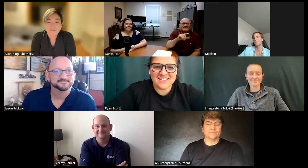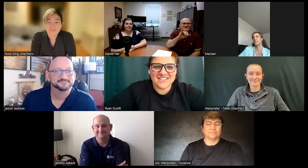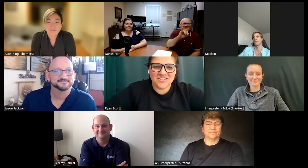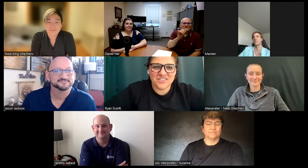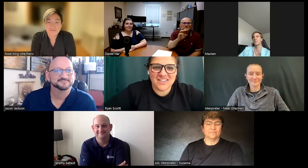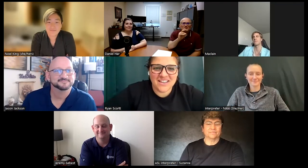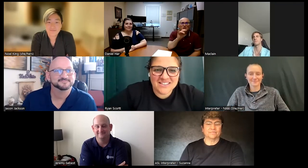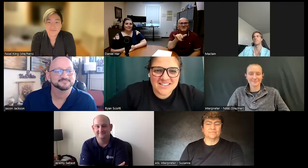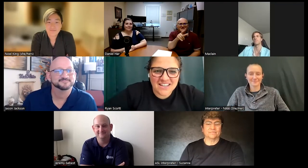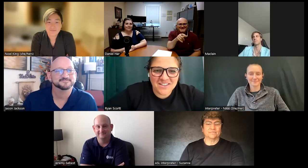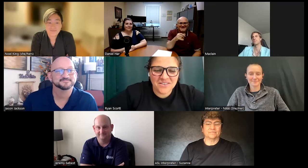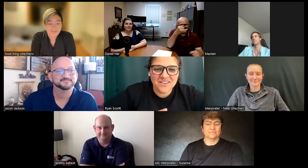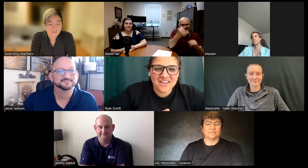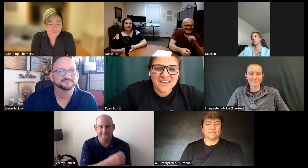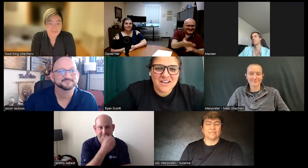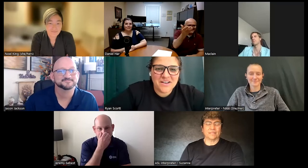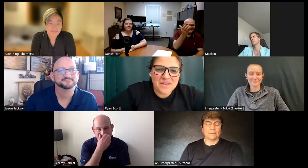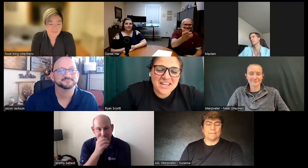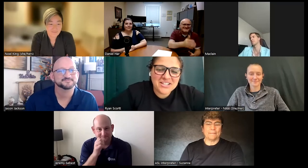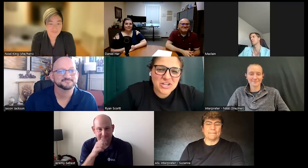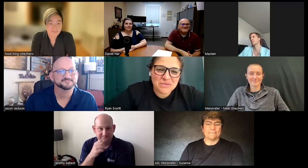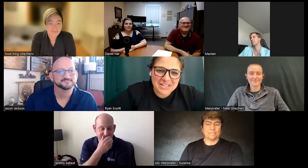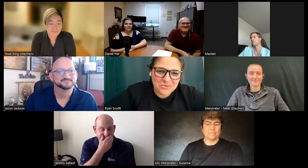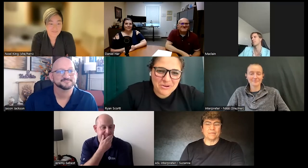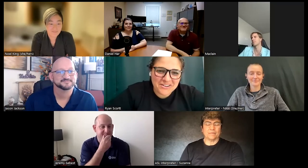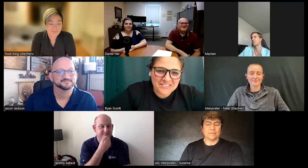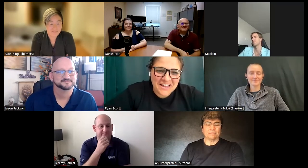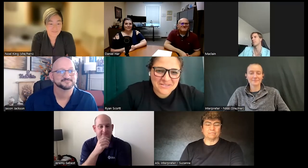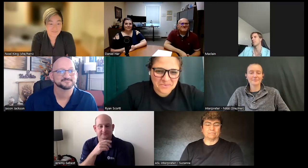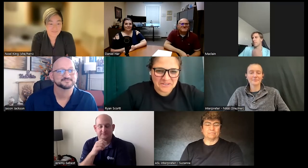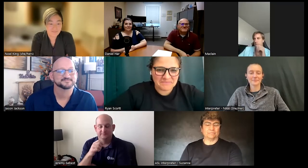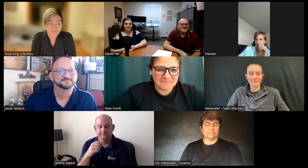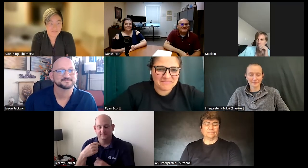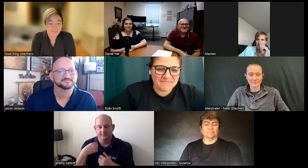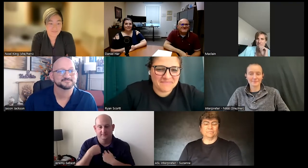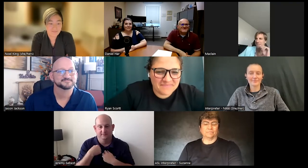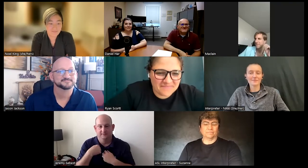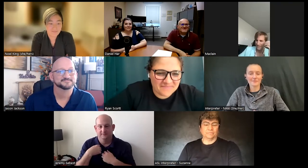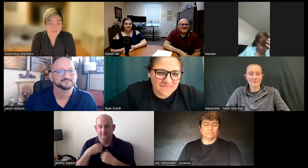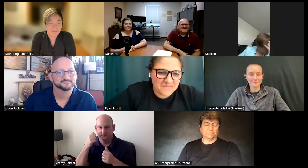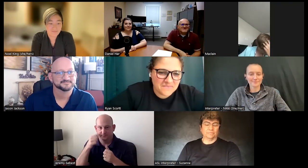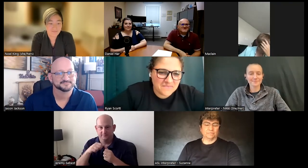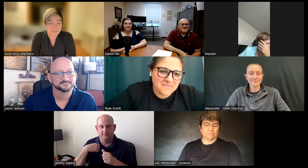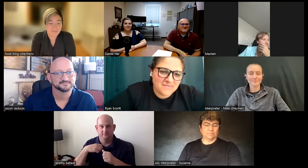this is Daniel yes thank you um and Jeremy you are our last one